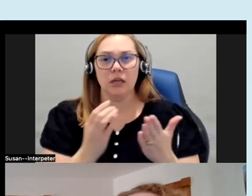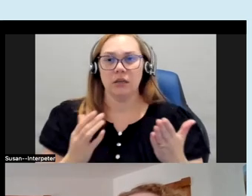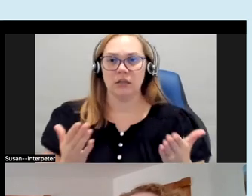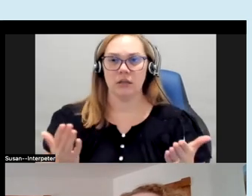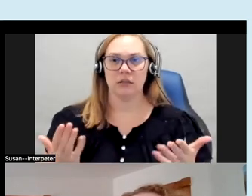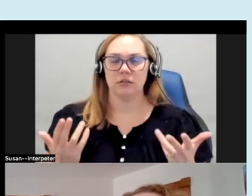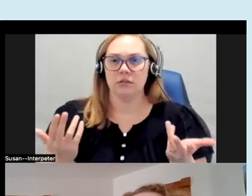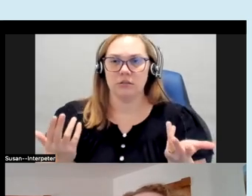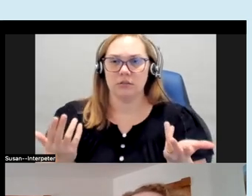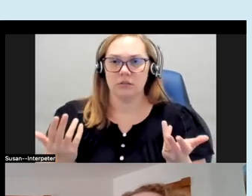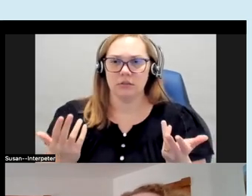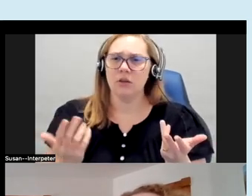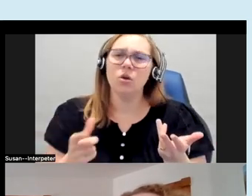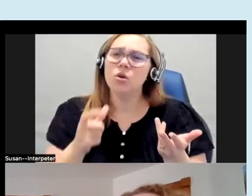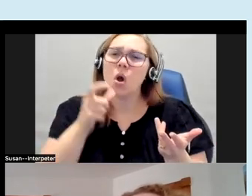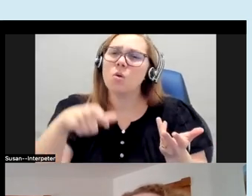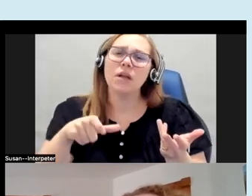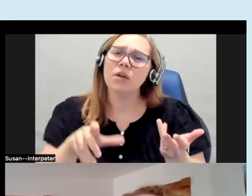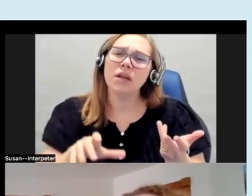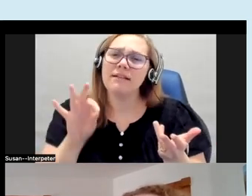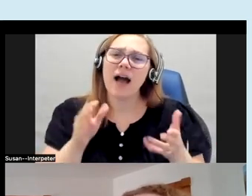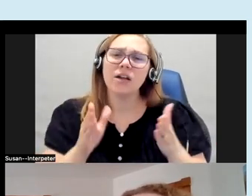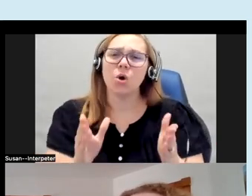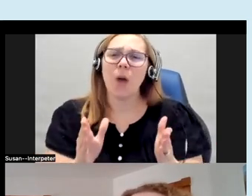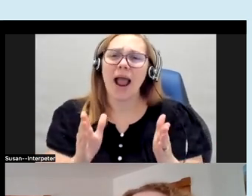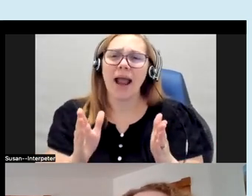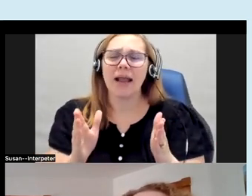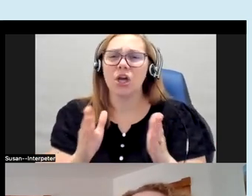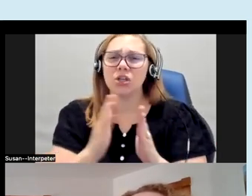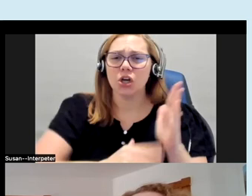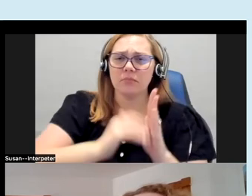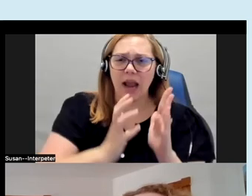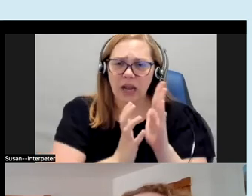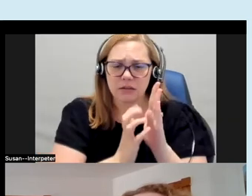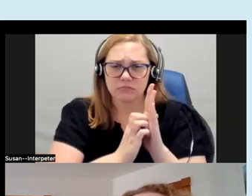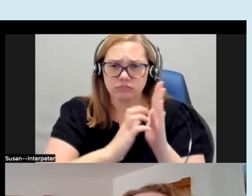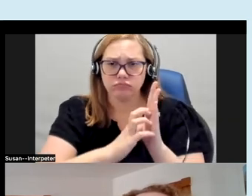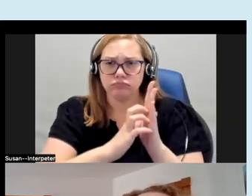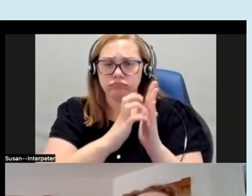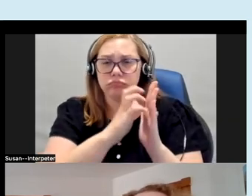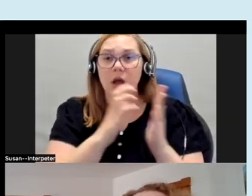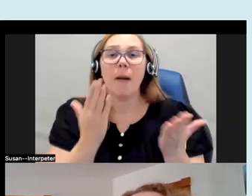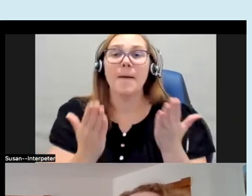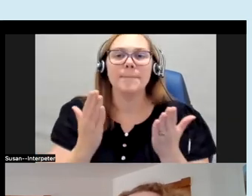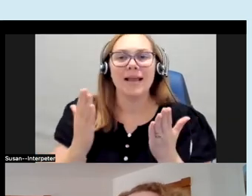you know have to find a way to make your paint textured you could give the audience an idea of